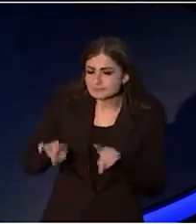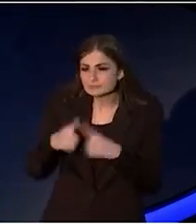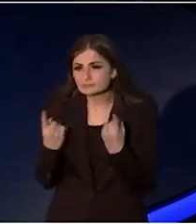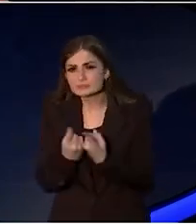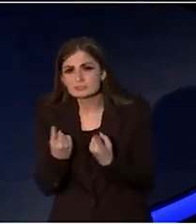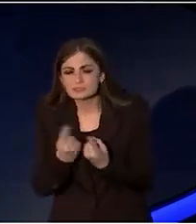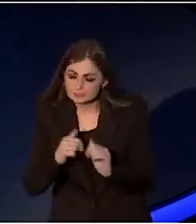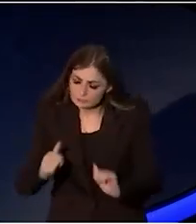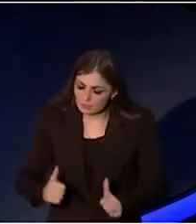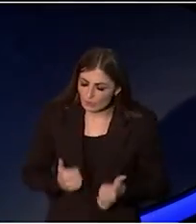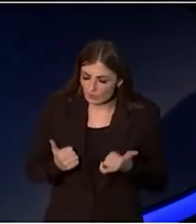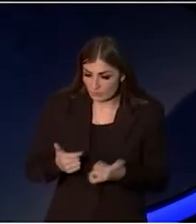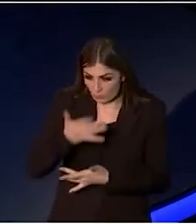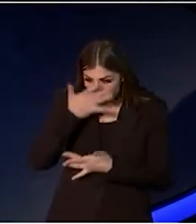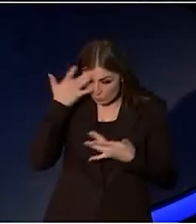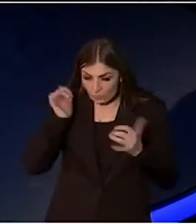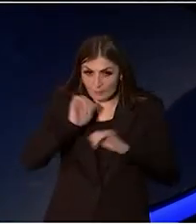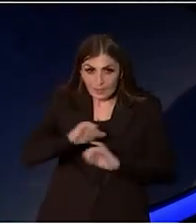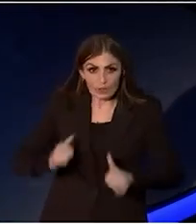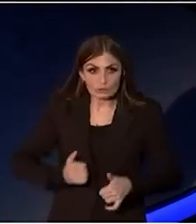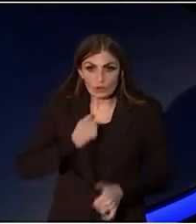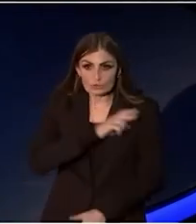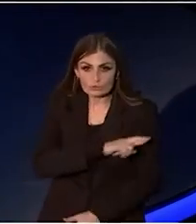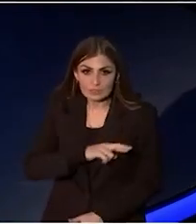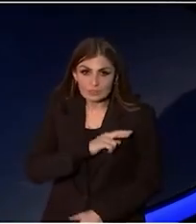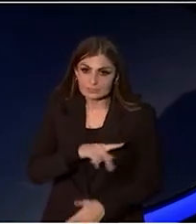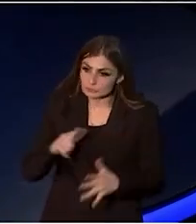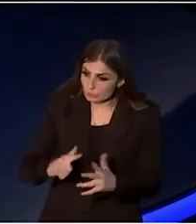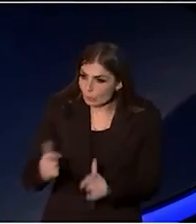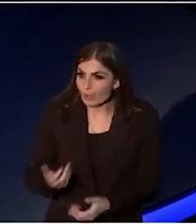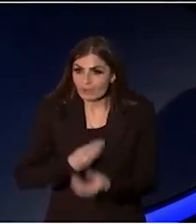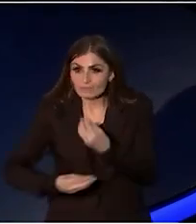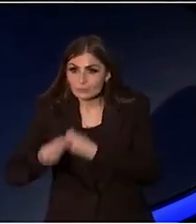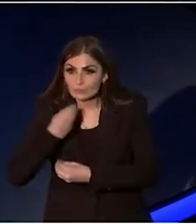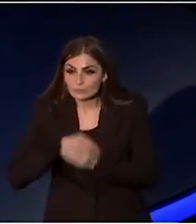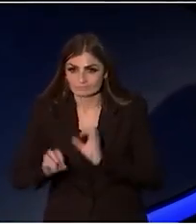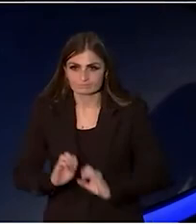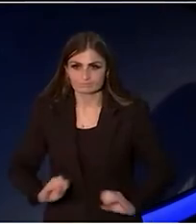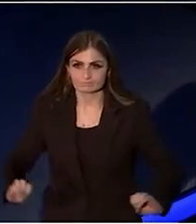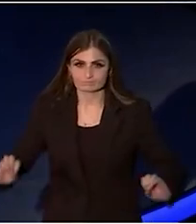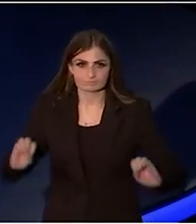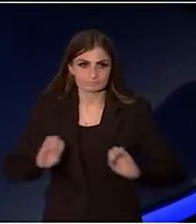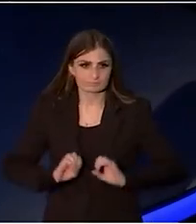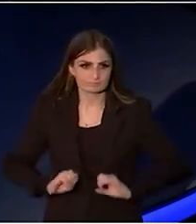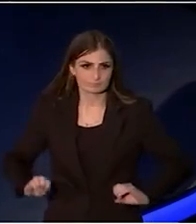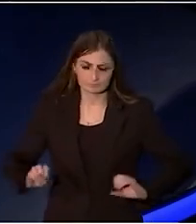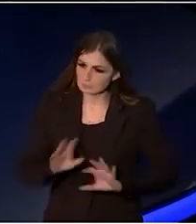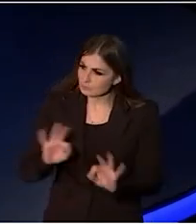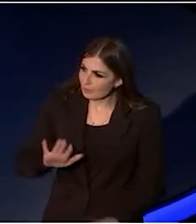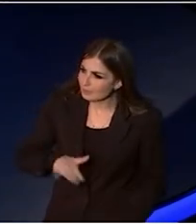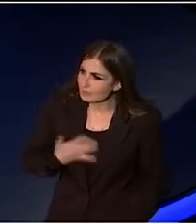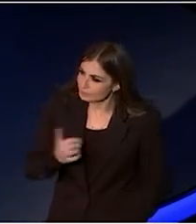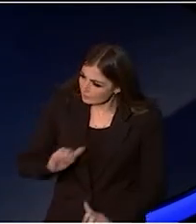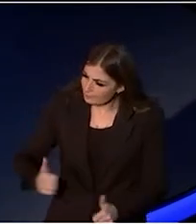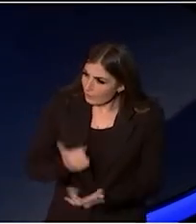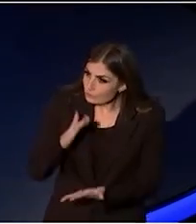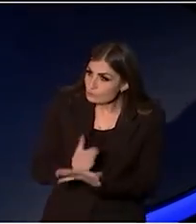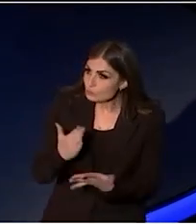Never what we knew about scriptures and seven spices. Nothing so interesting about the truth of the fact that